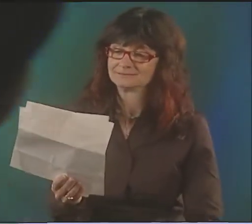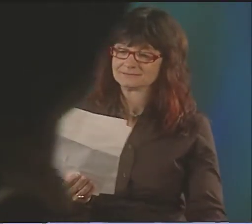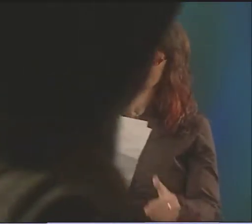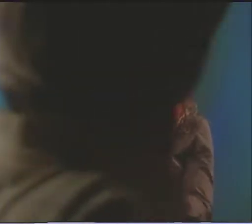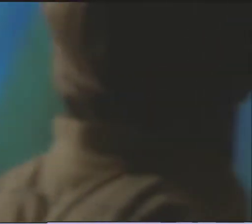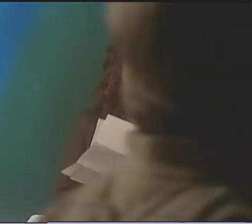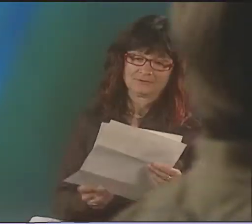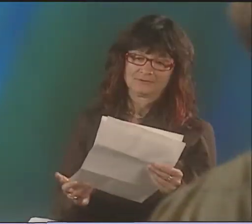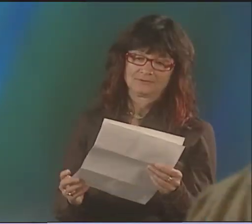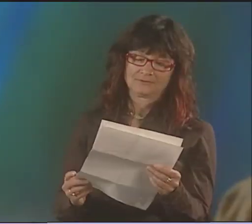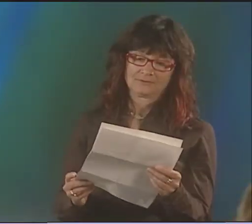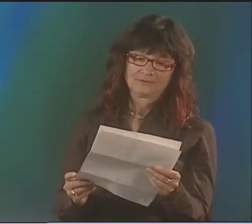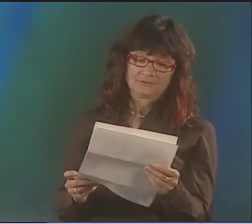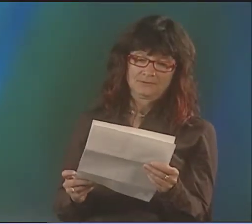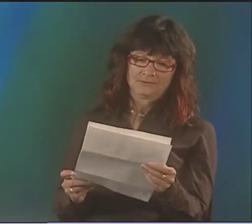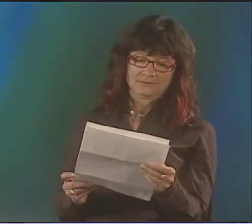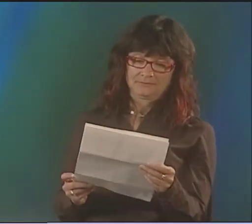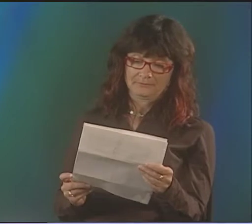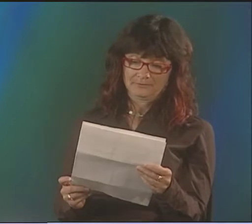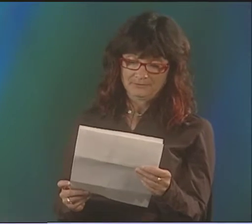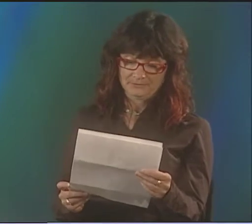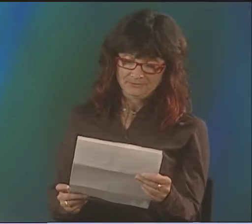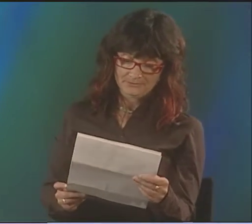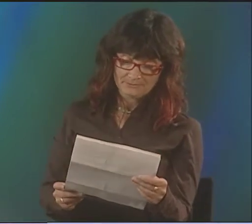OH, I HAVE TO READ IT. OH, I HAVE IT.